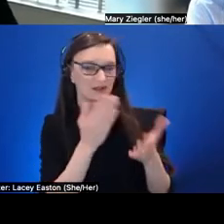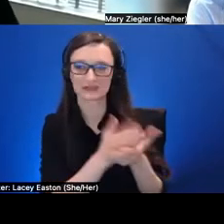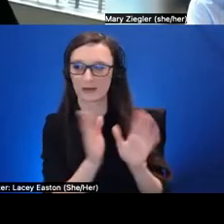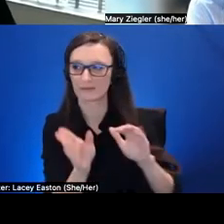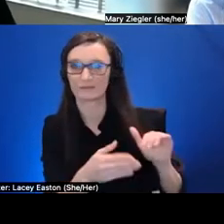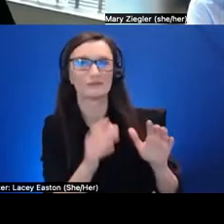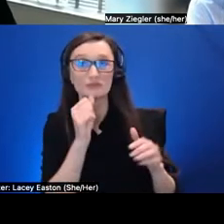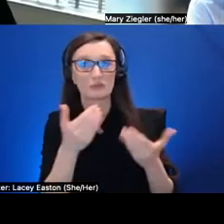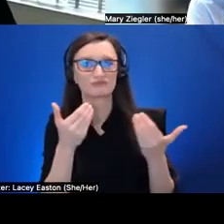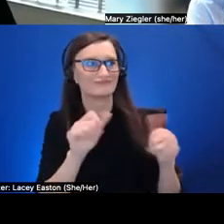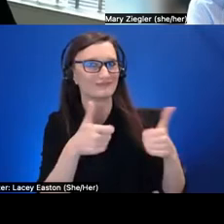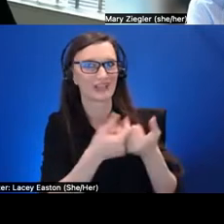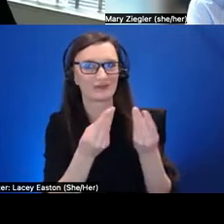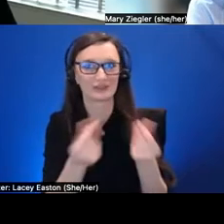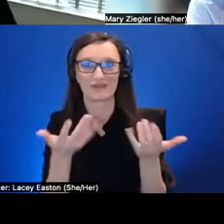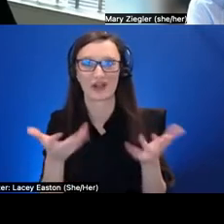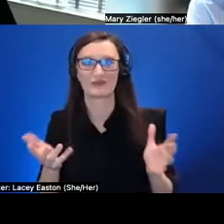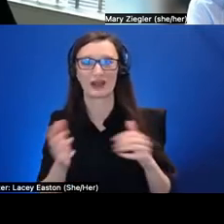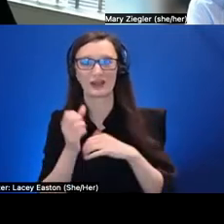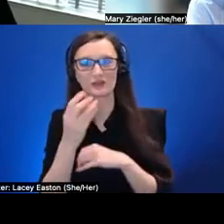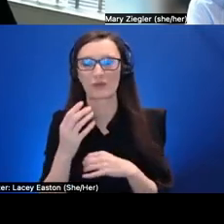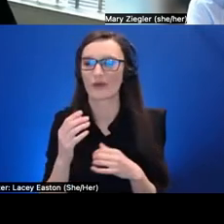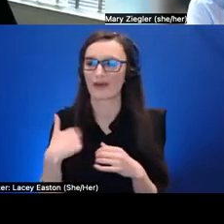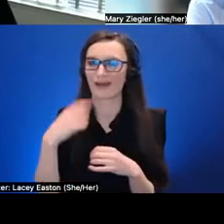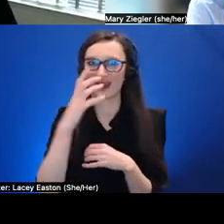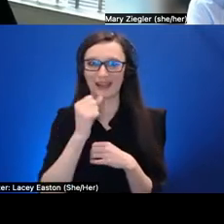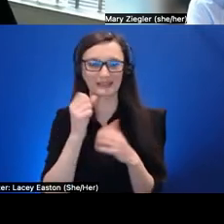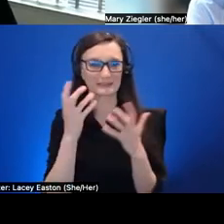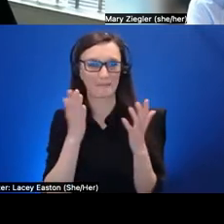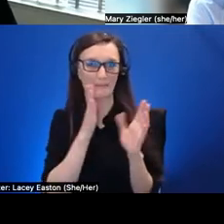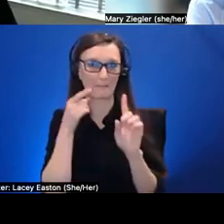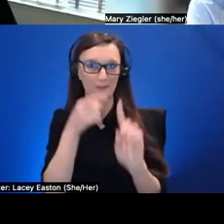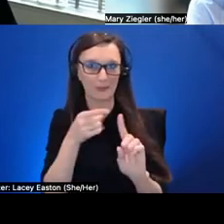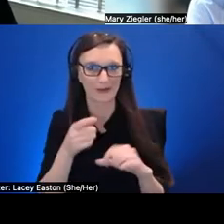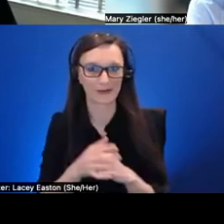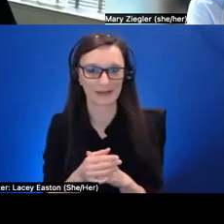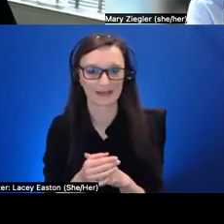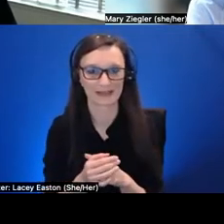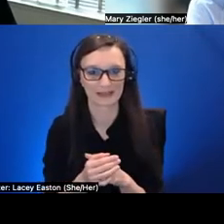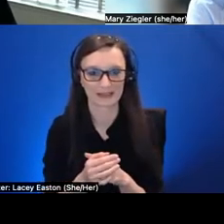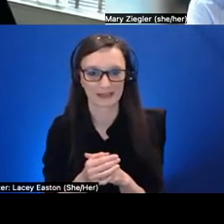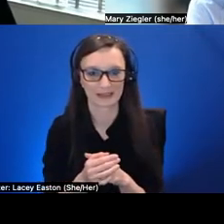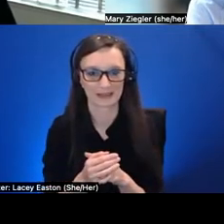um i so i guess all of that to say do you do you think that the desktop social vr